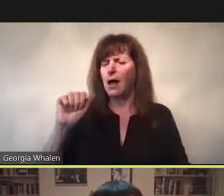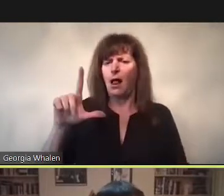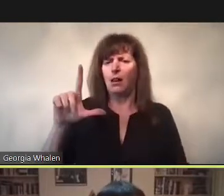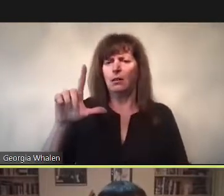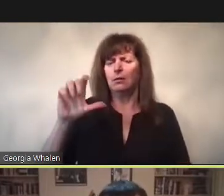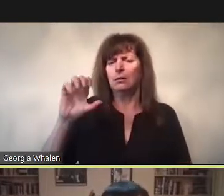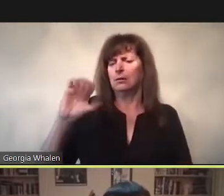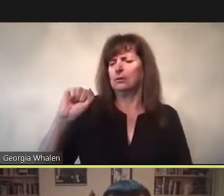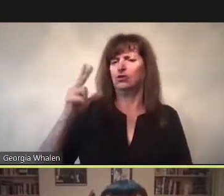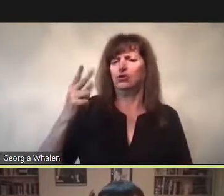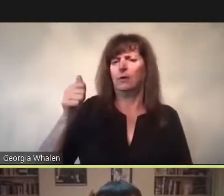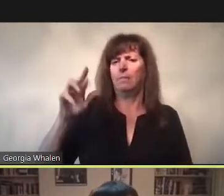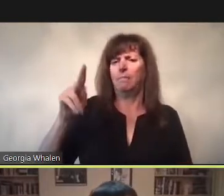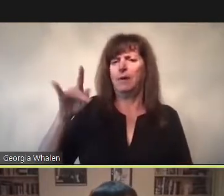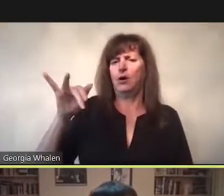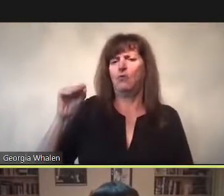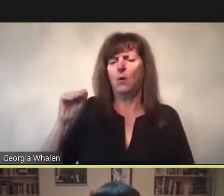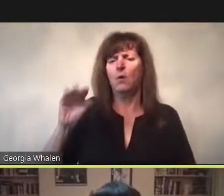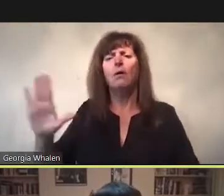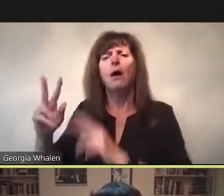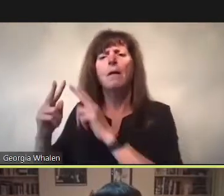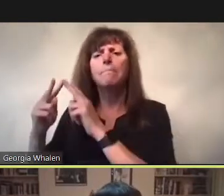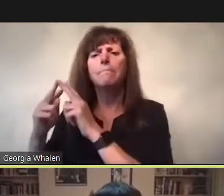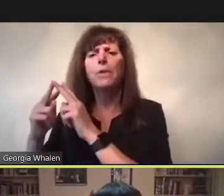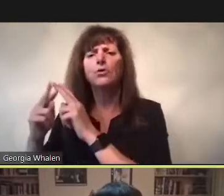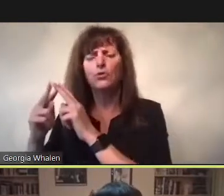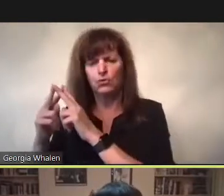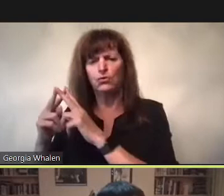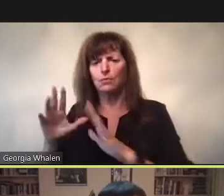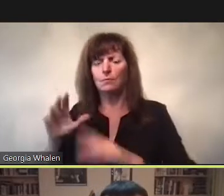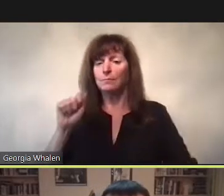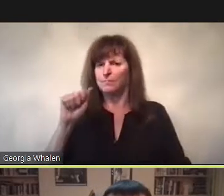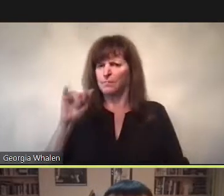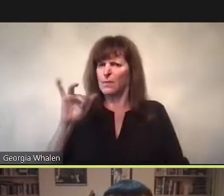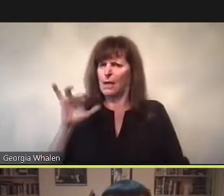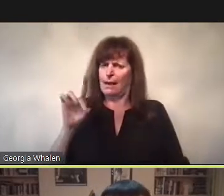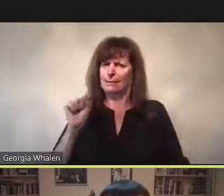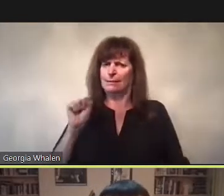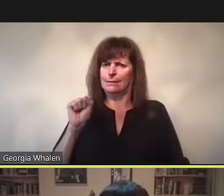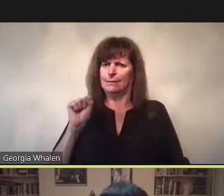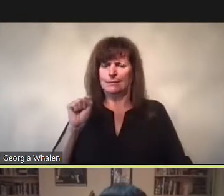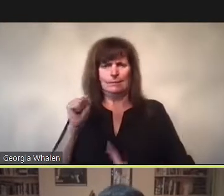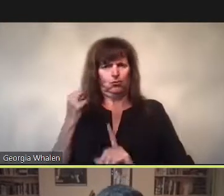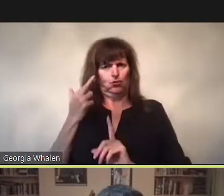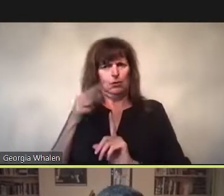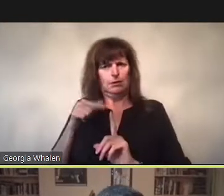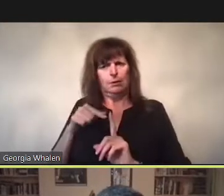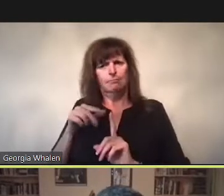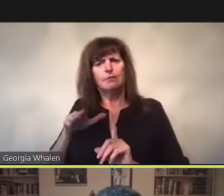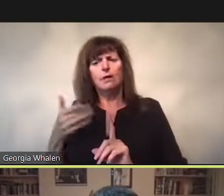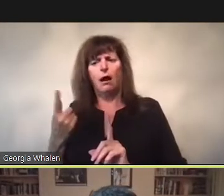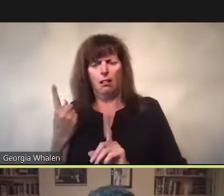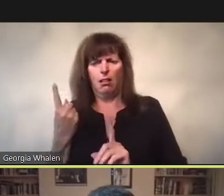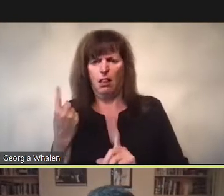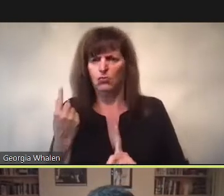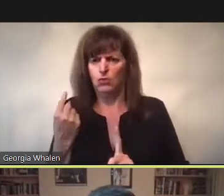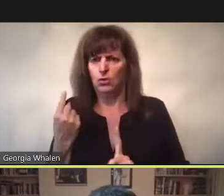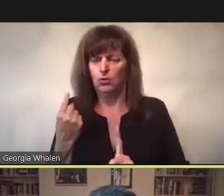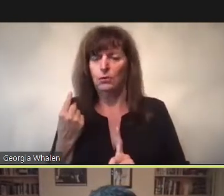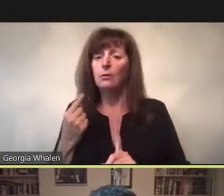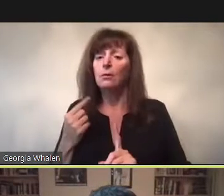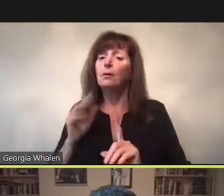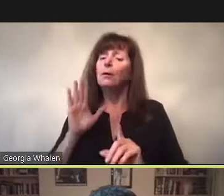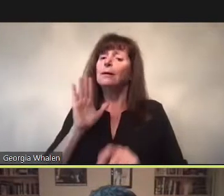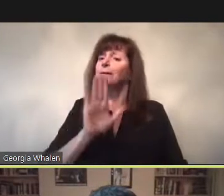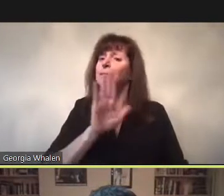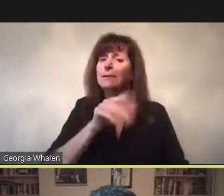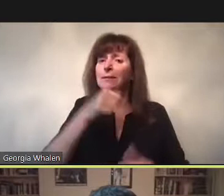Jack Fritscher a gay writer and editor of the magazine Drummer,